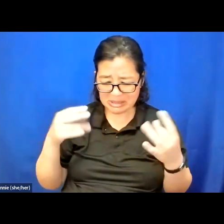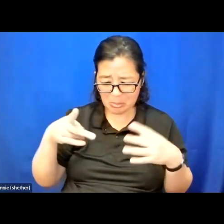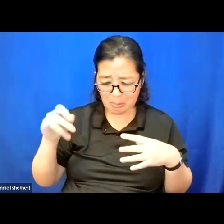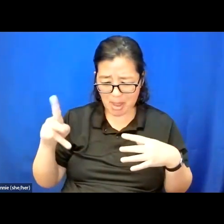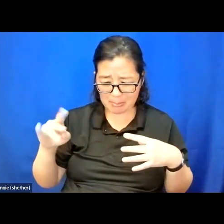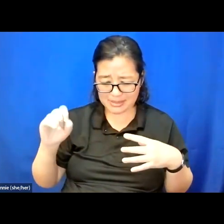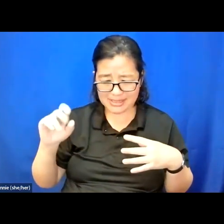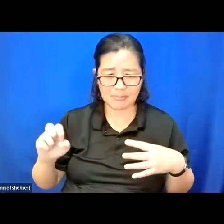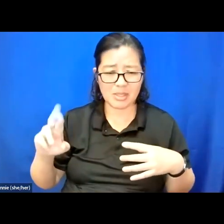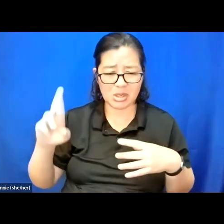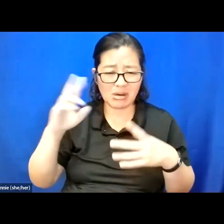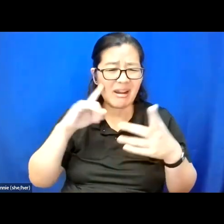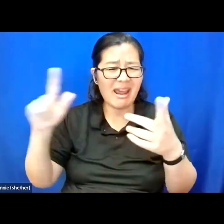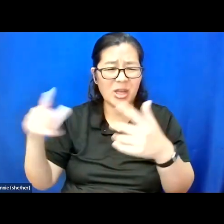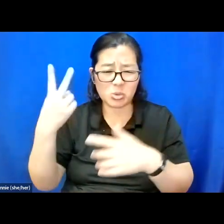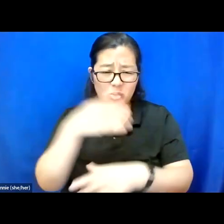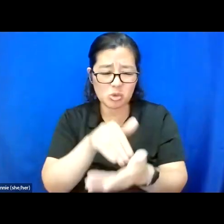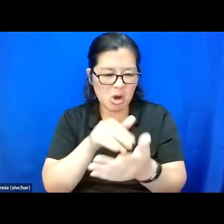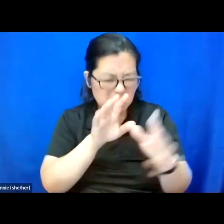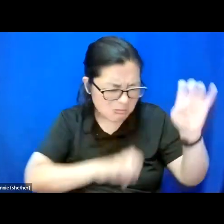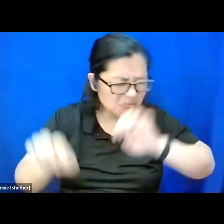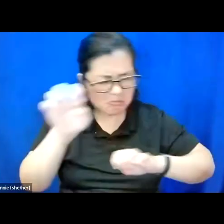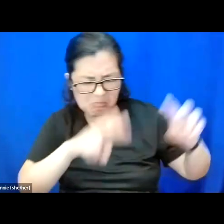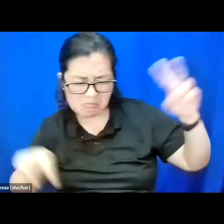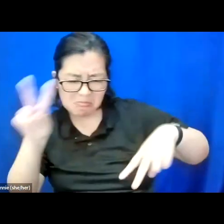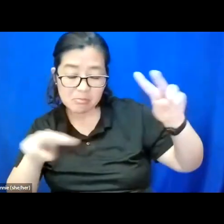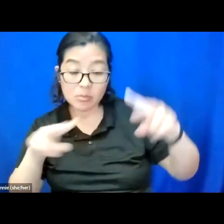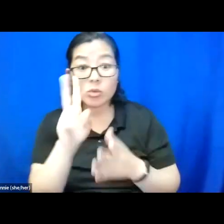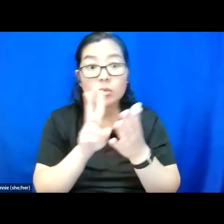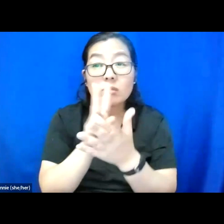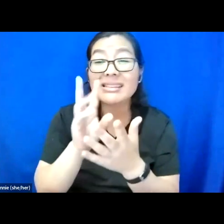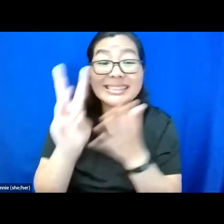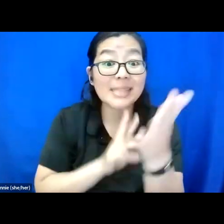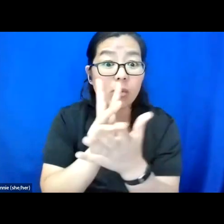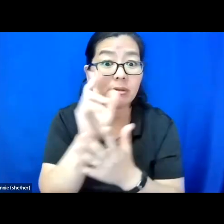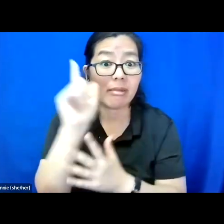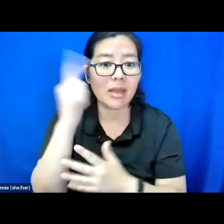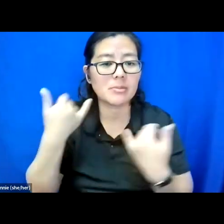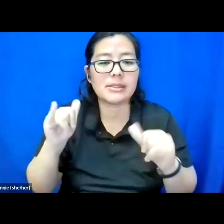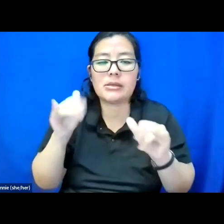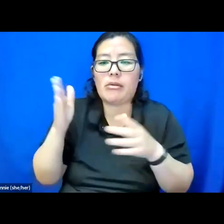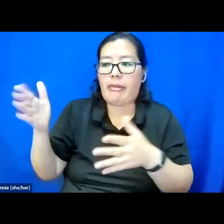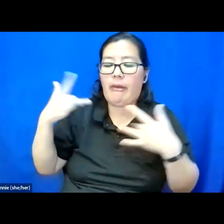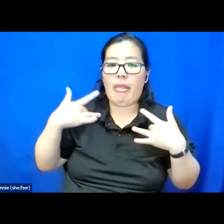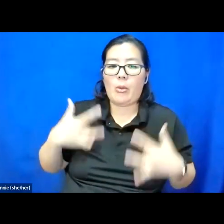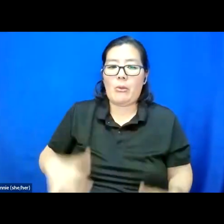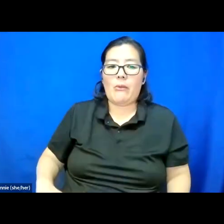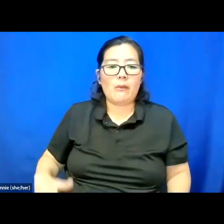Six hours later, I am still there naked and not allowed to call my partner,